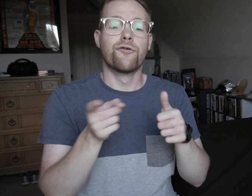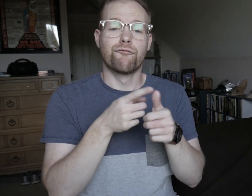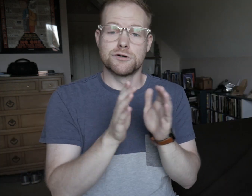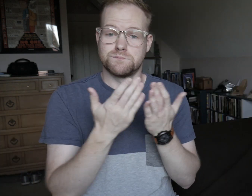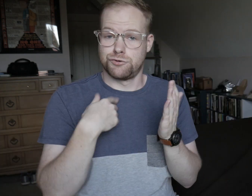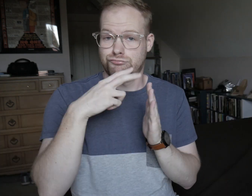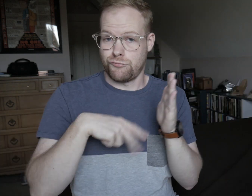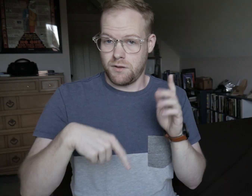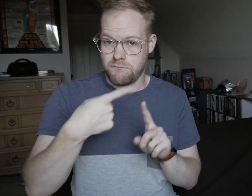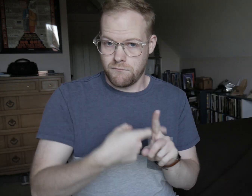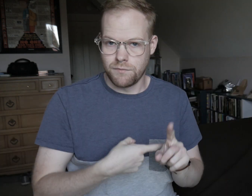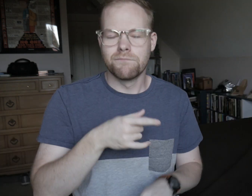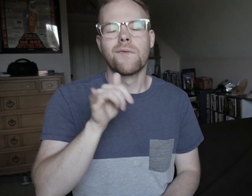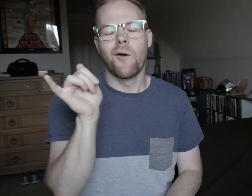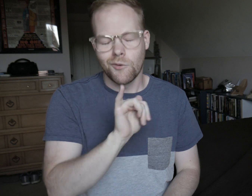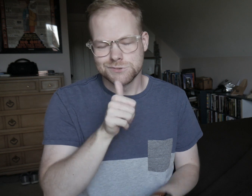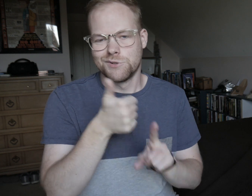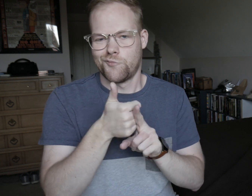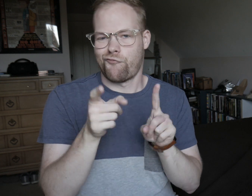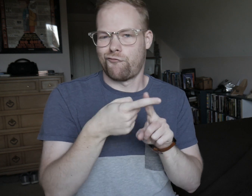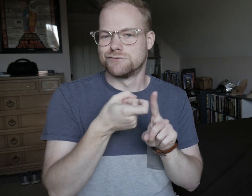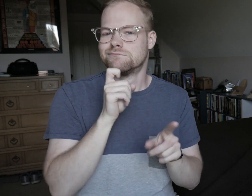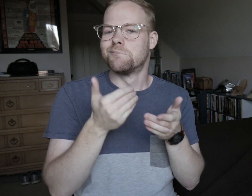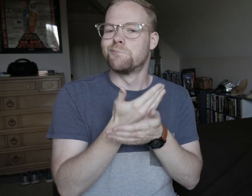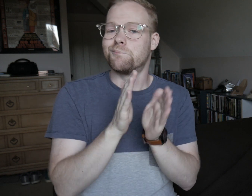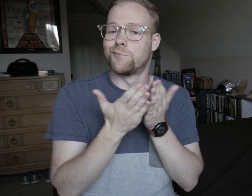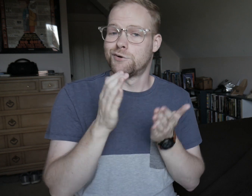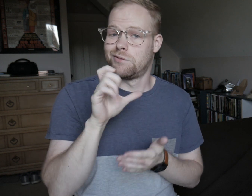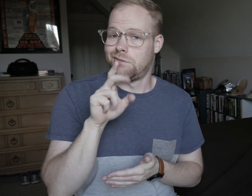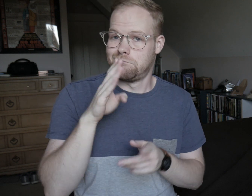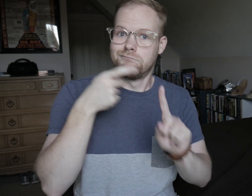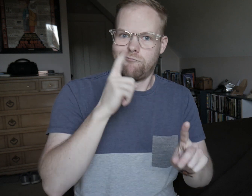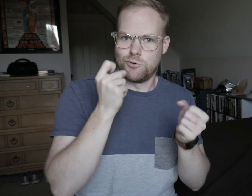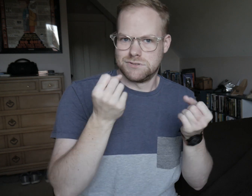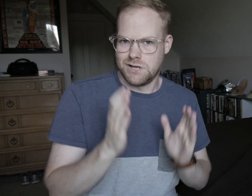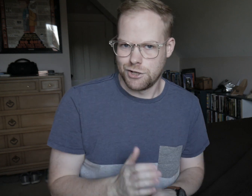The first book I read this month was also the first of a new book club specifically for signers.